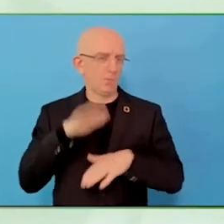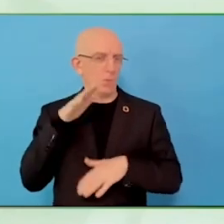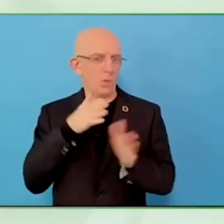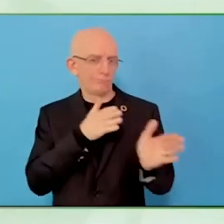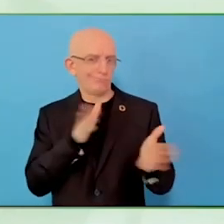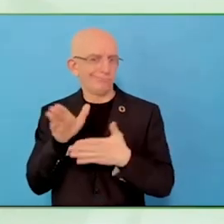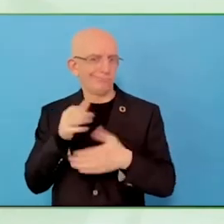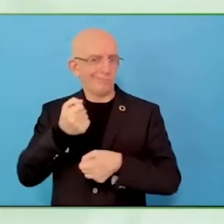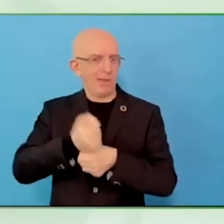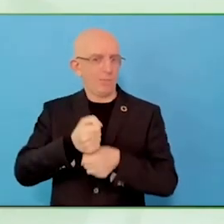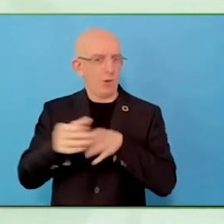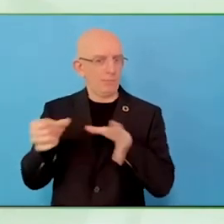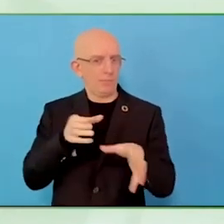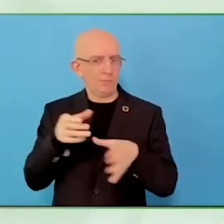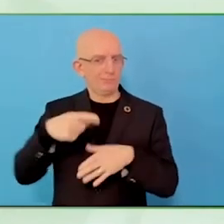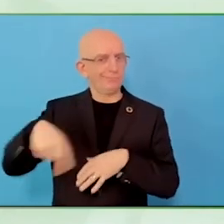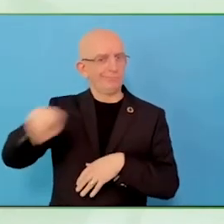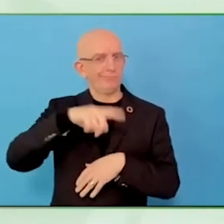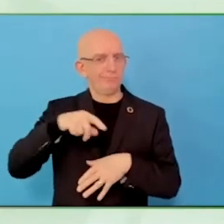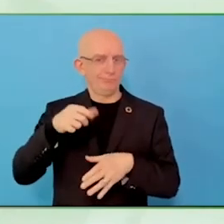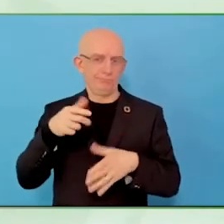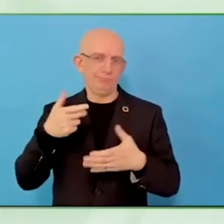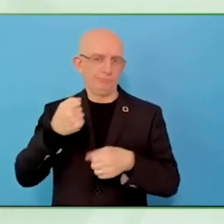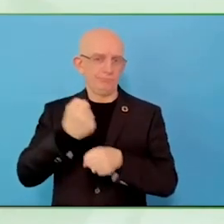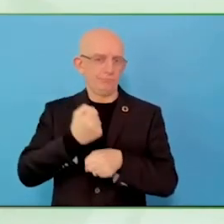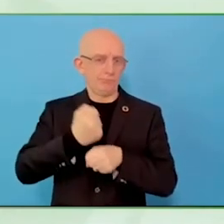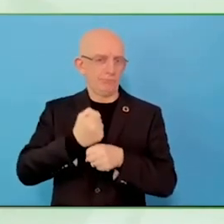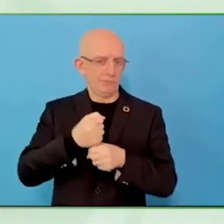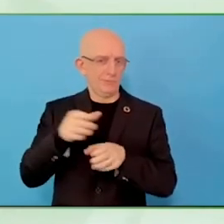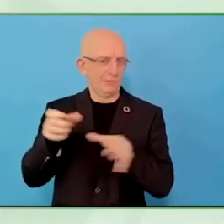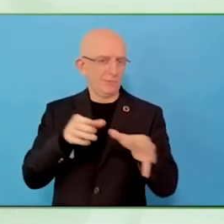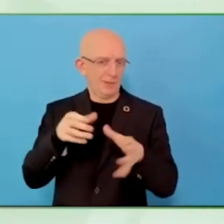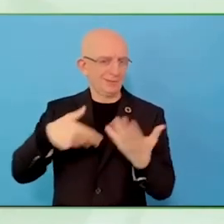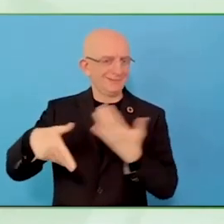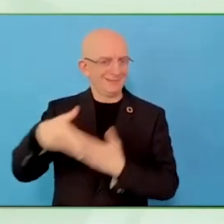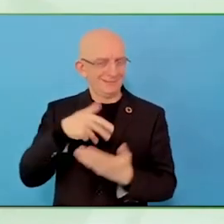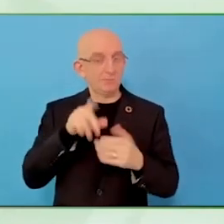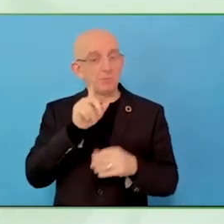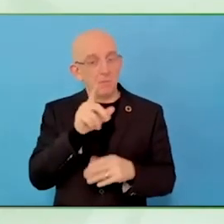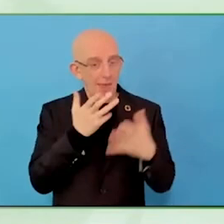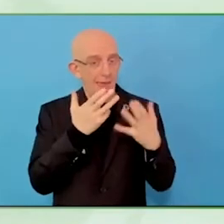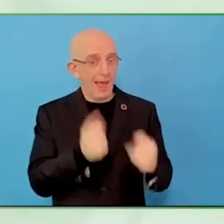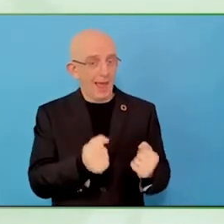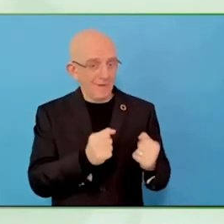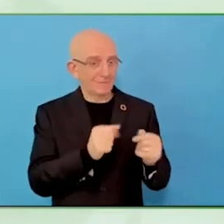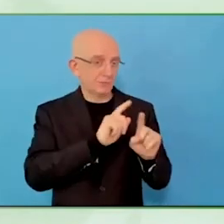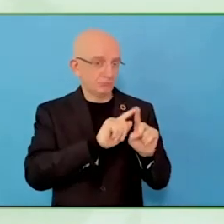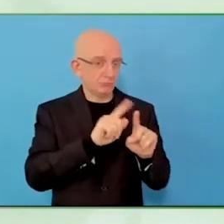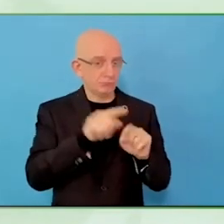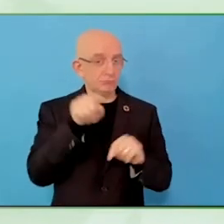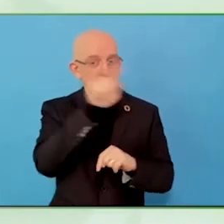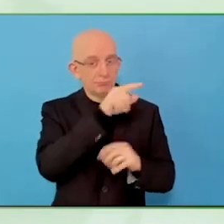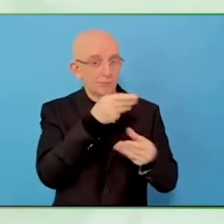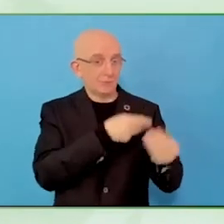at work, he is late, not coming. Sometimes mental health prevents him coming to work.